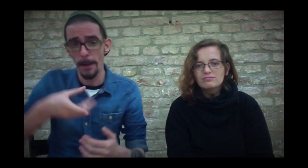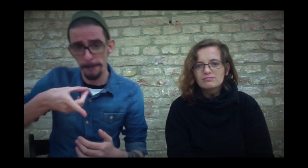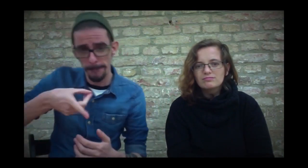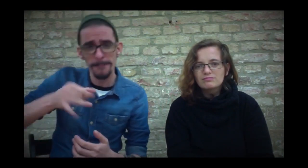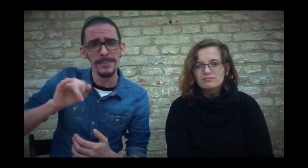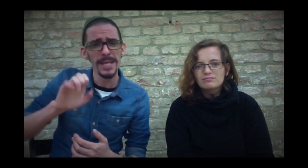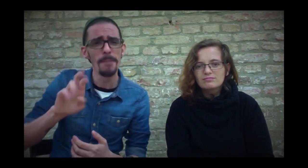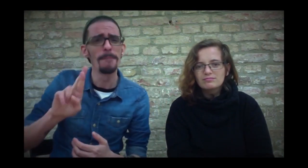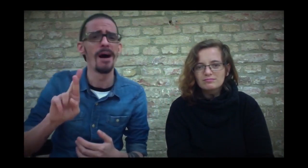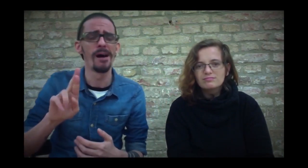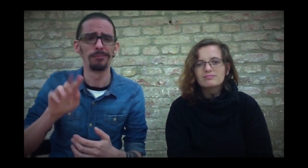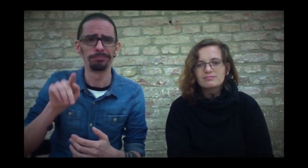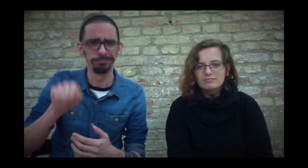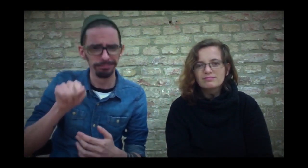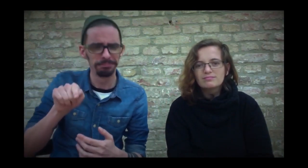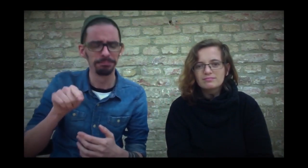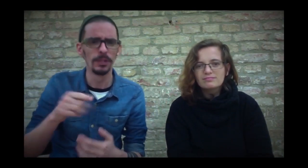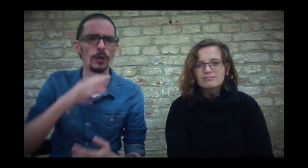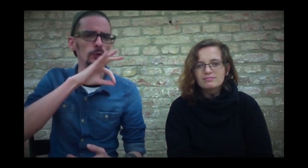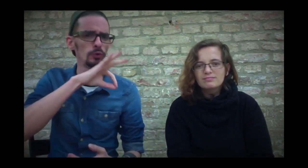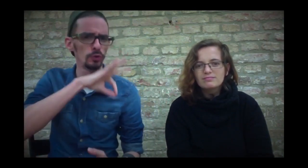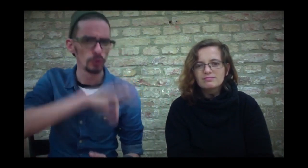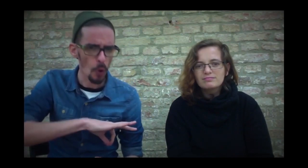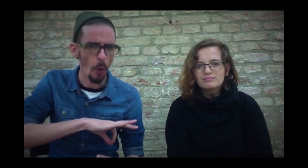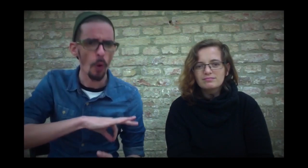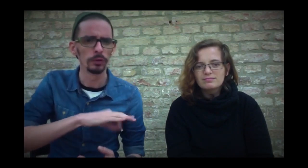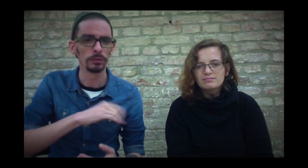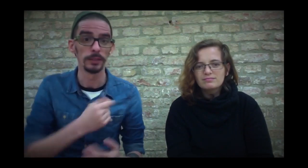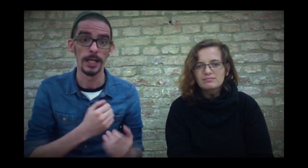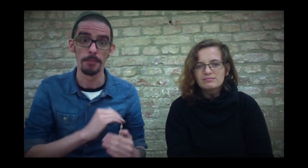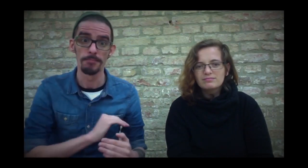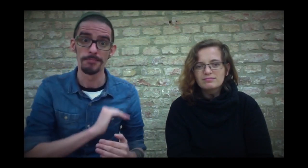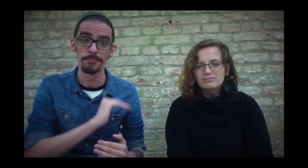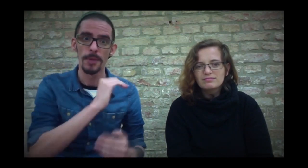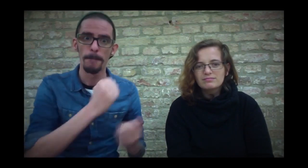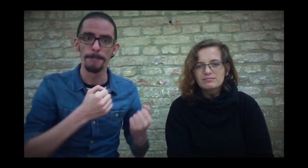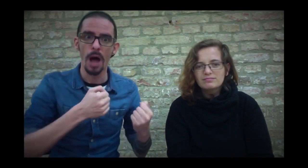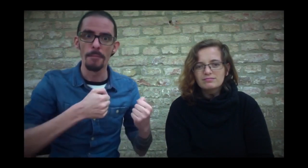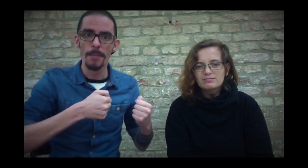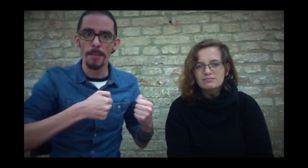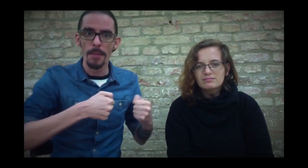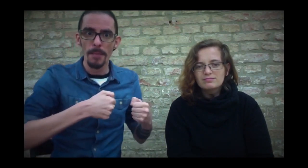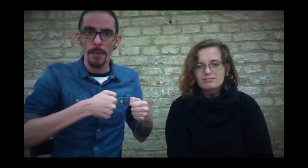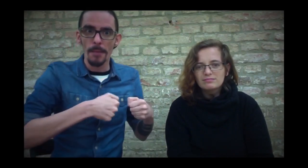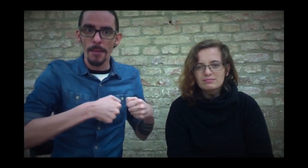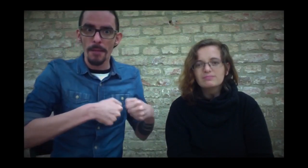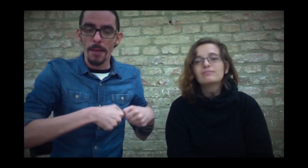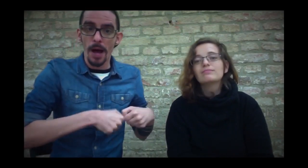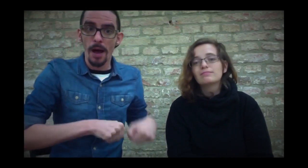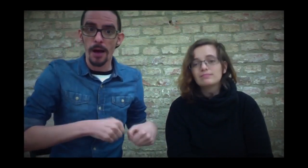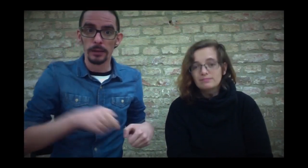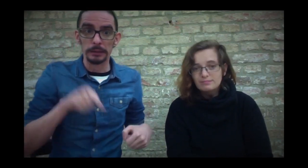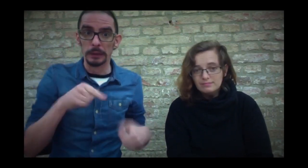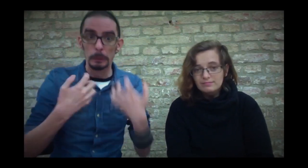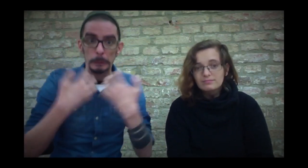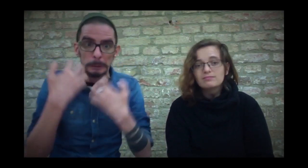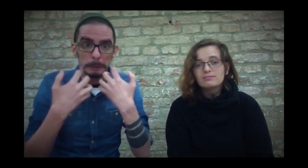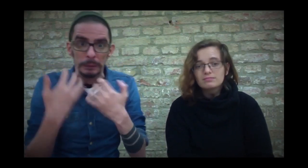The focus on the sixth season is Piper's son. His magical power is growing enormously, which should be to tamed.